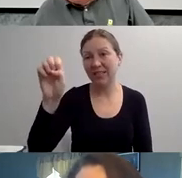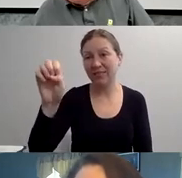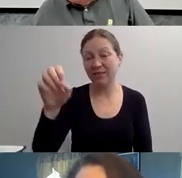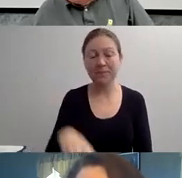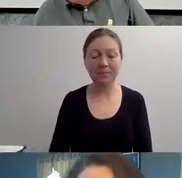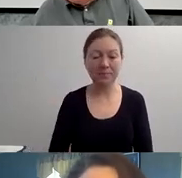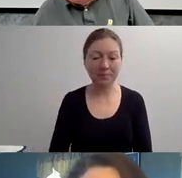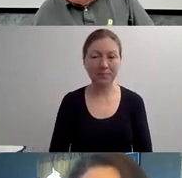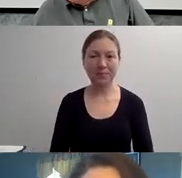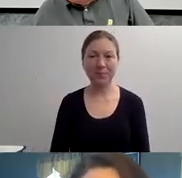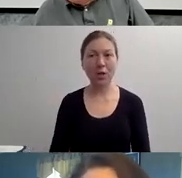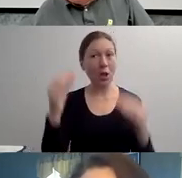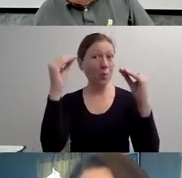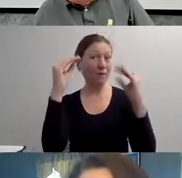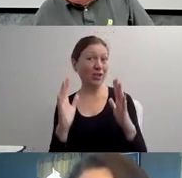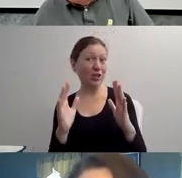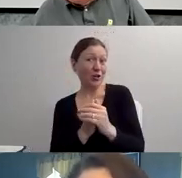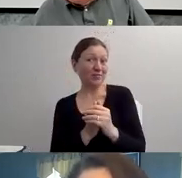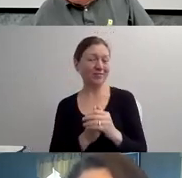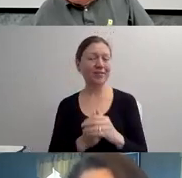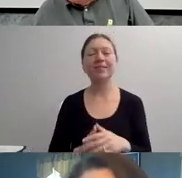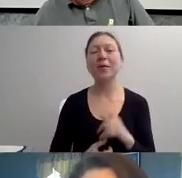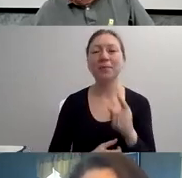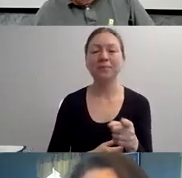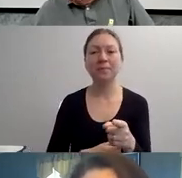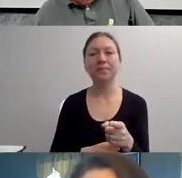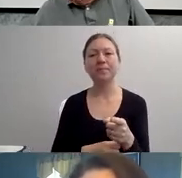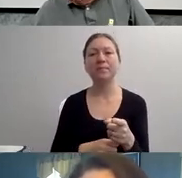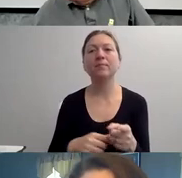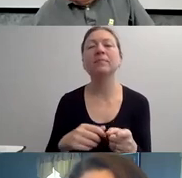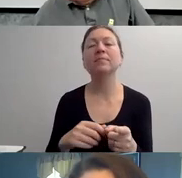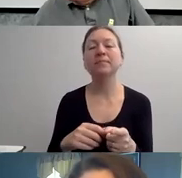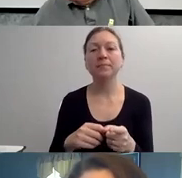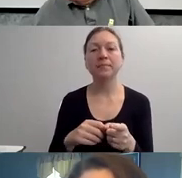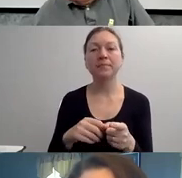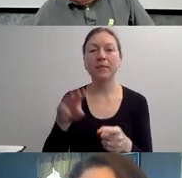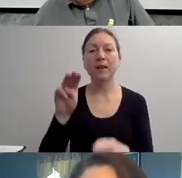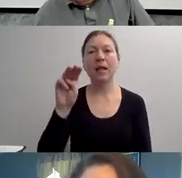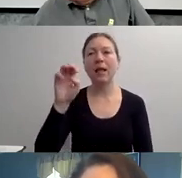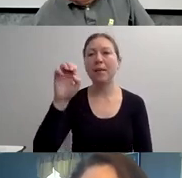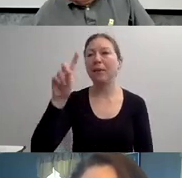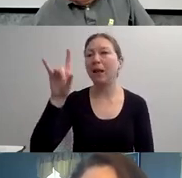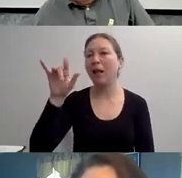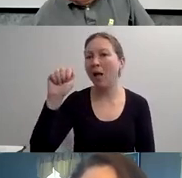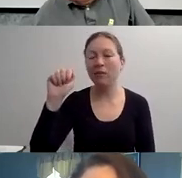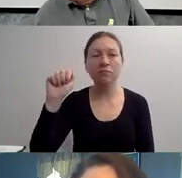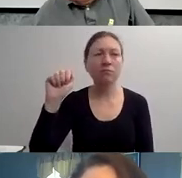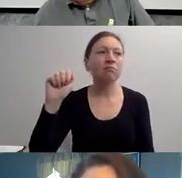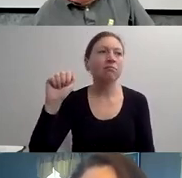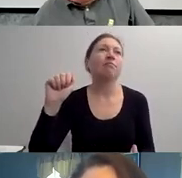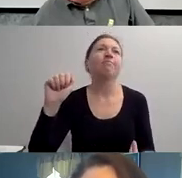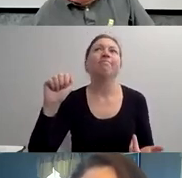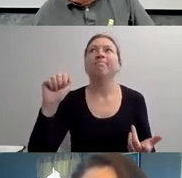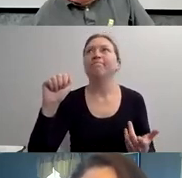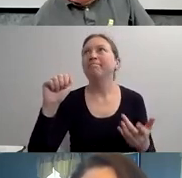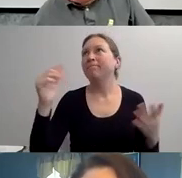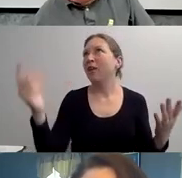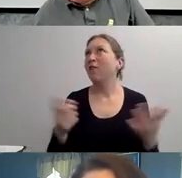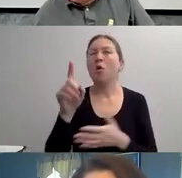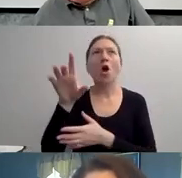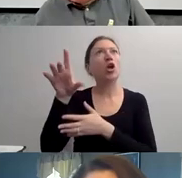ANYWAY, IT'S THE DICKENS STORY AND TINY TIM IS THIS LITTLE BOY, RIGHT.